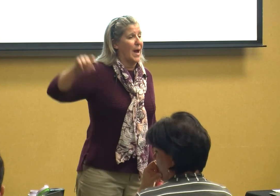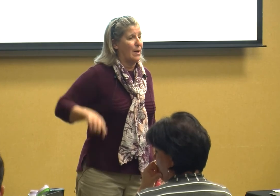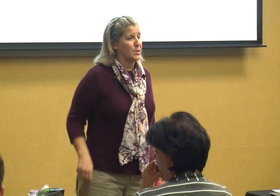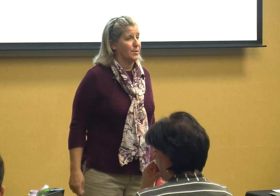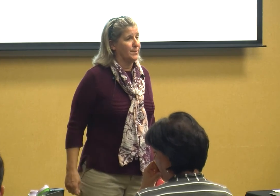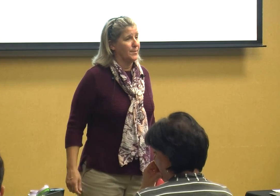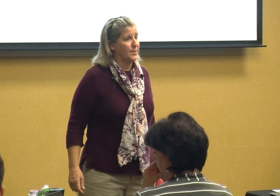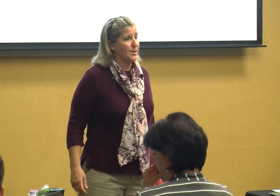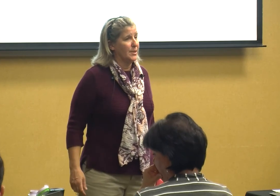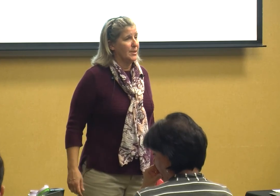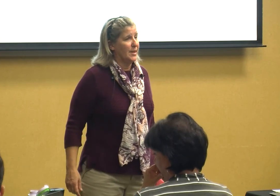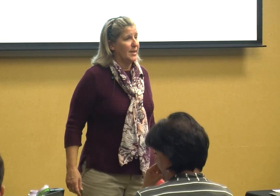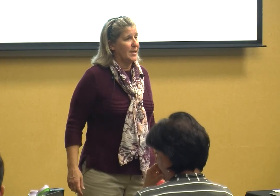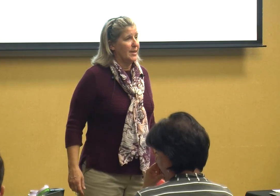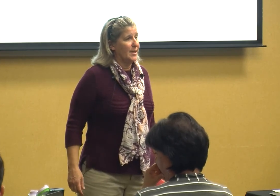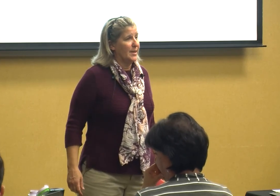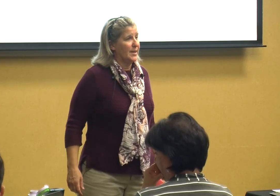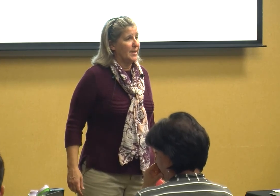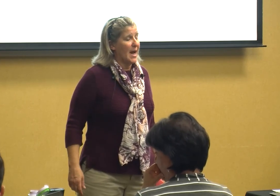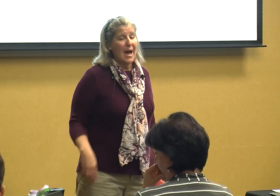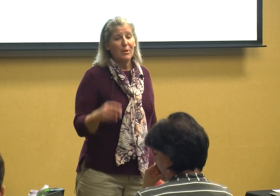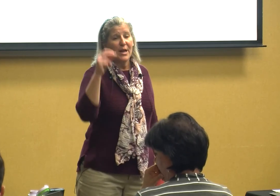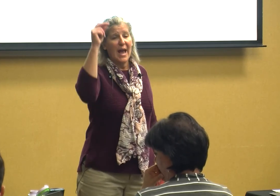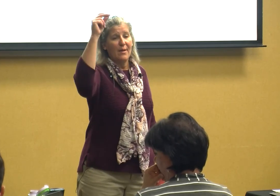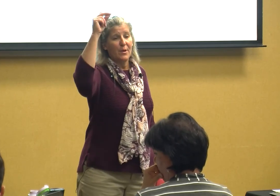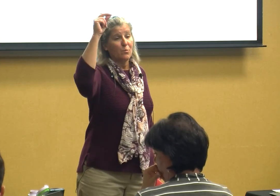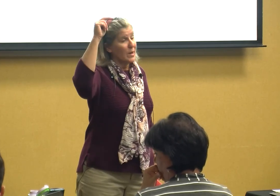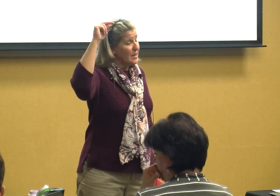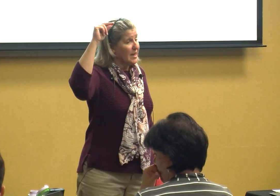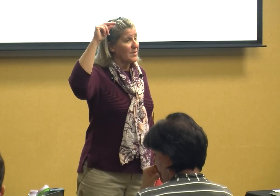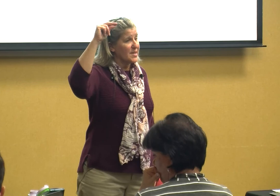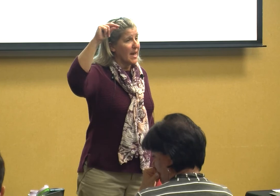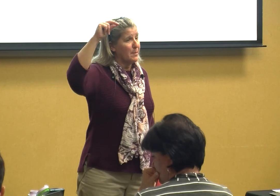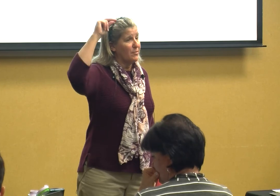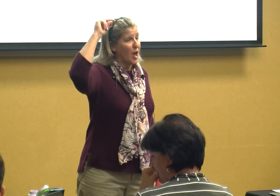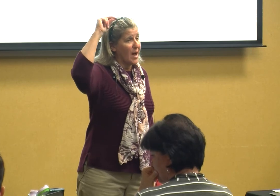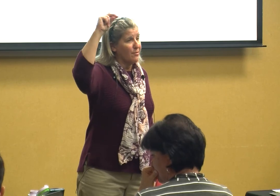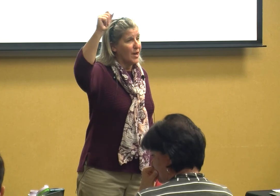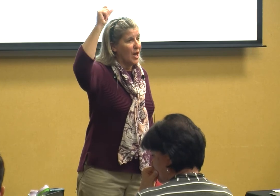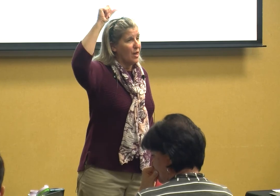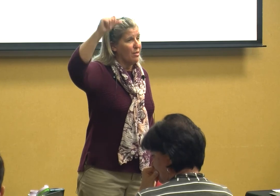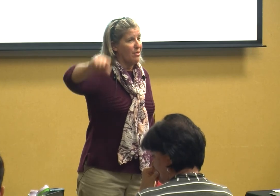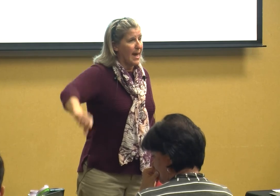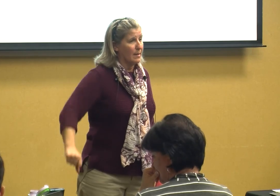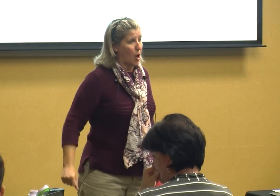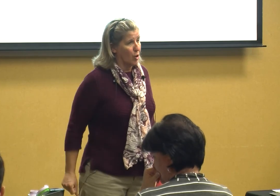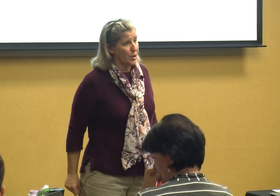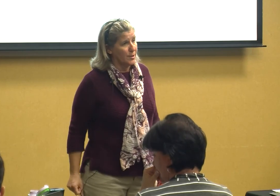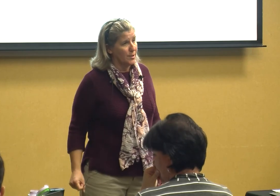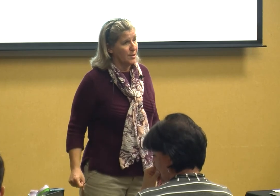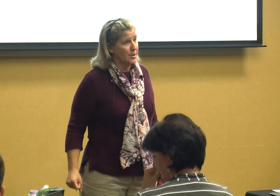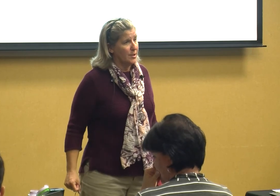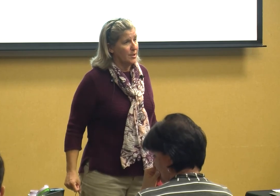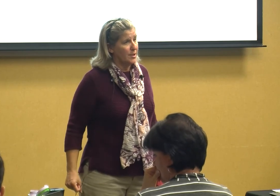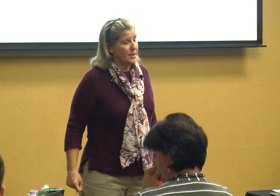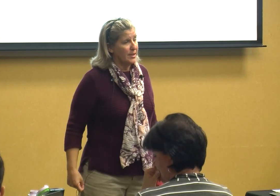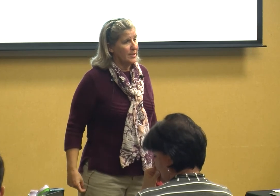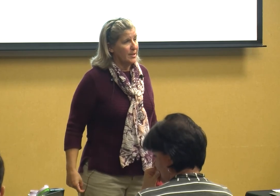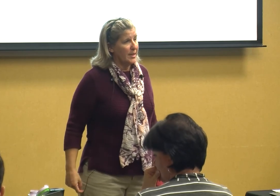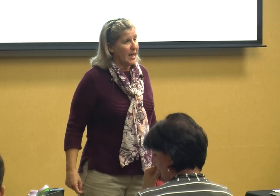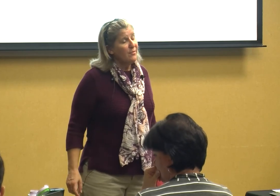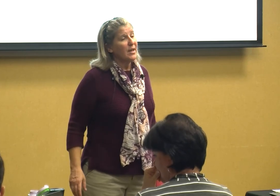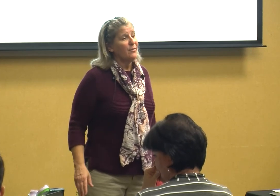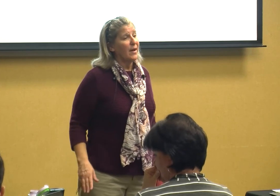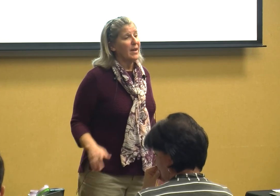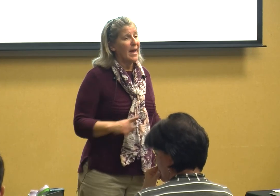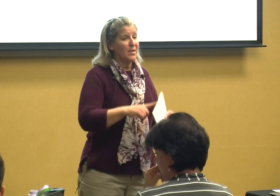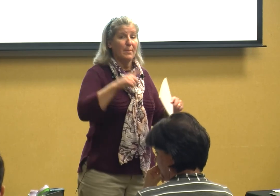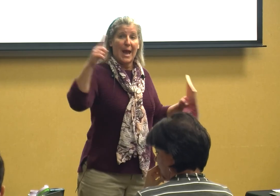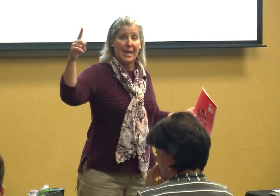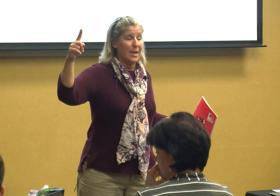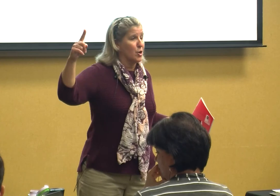I'm going to have them really in the scheme of life that long even if I've had them eight years